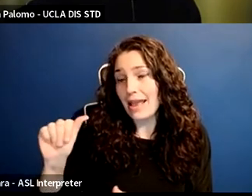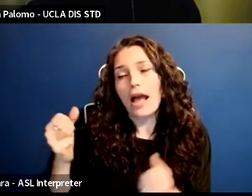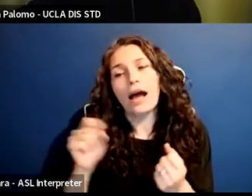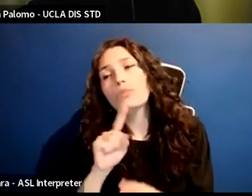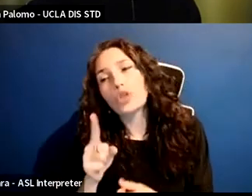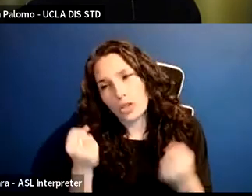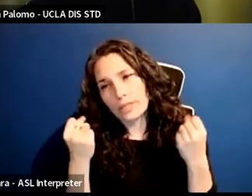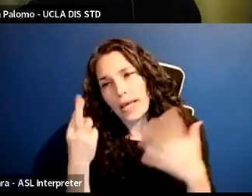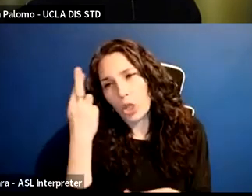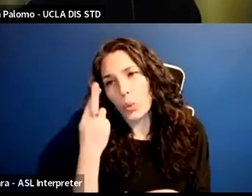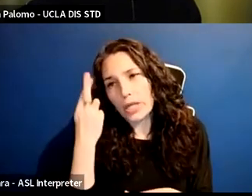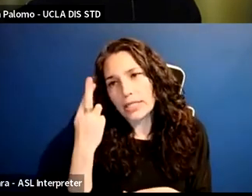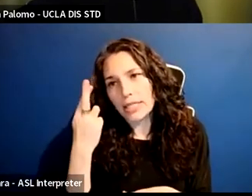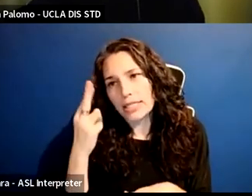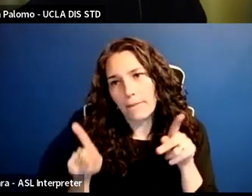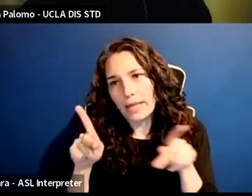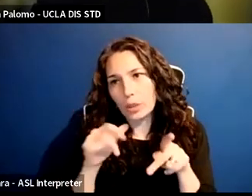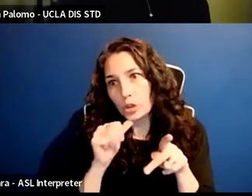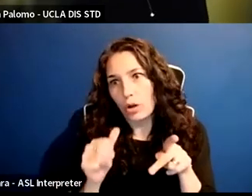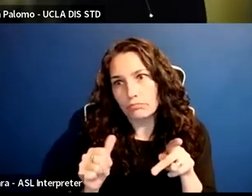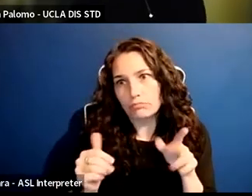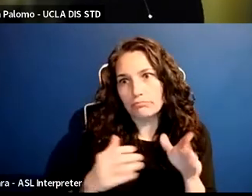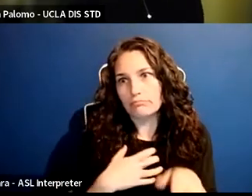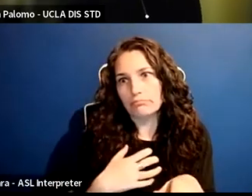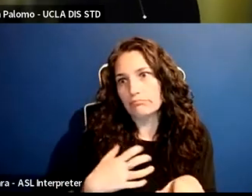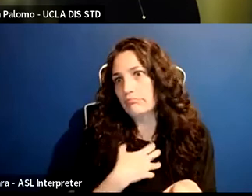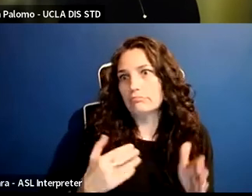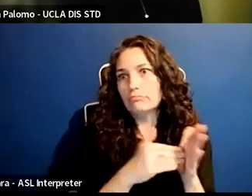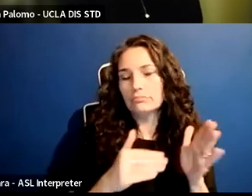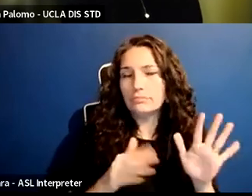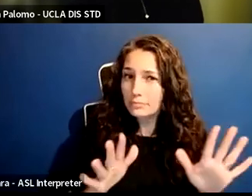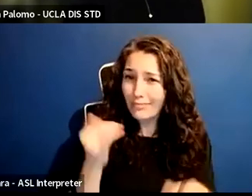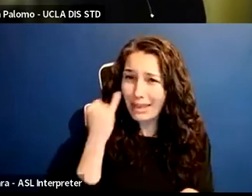but if things are rising to the level where you believe discrimination is such